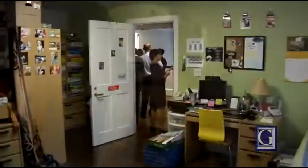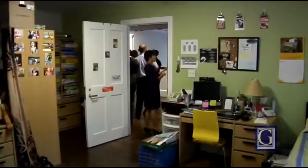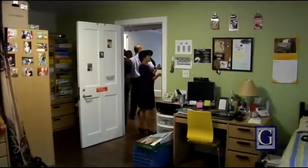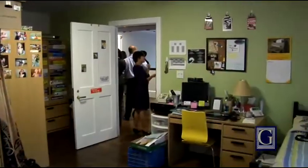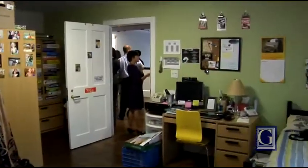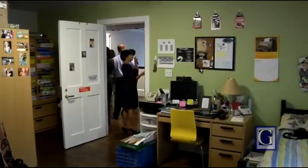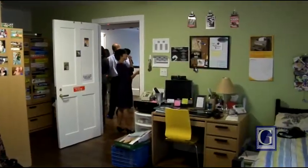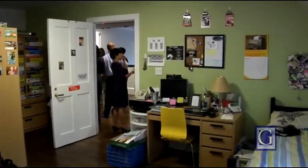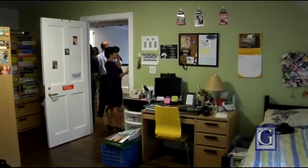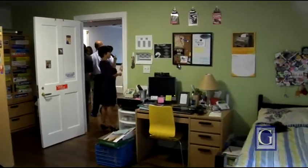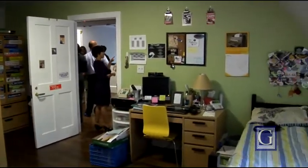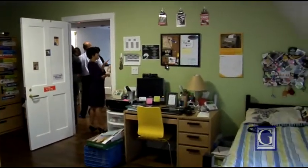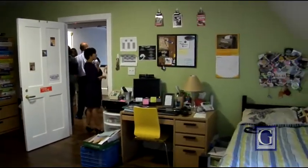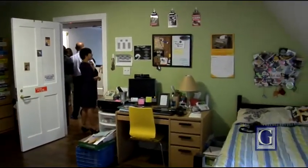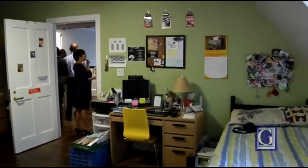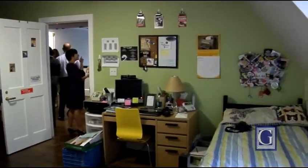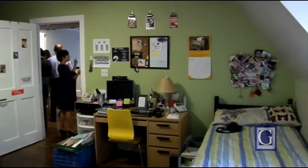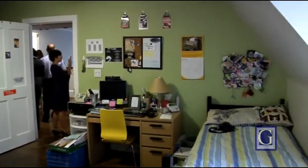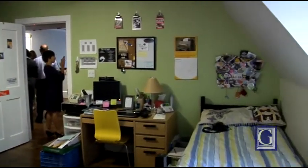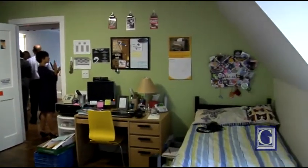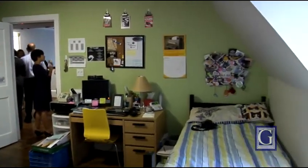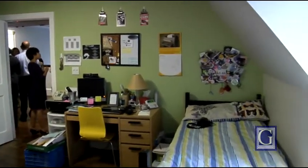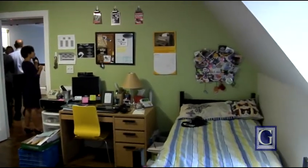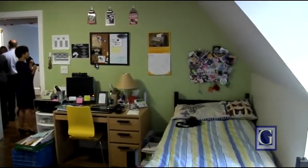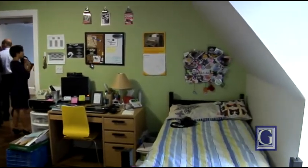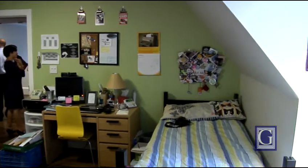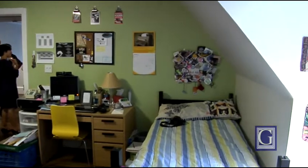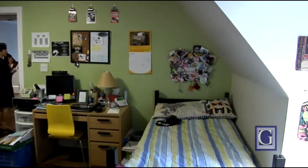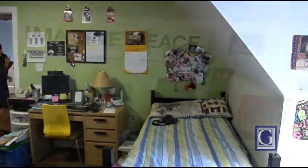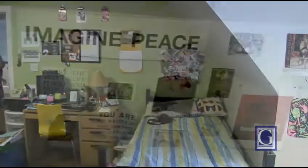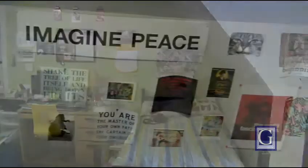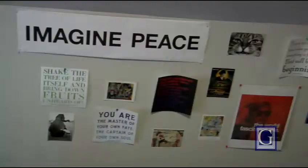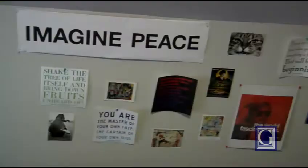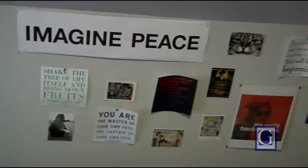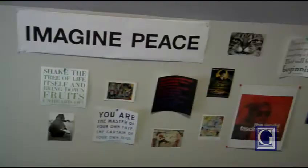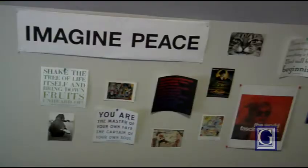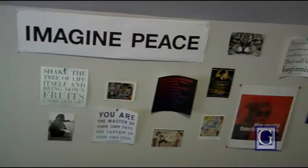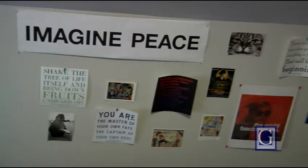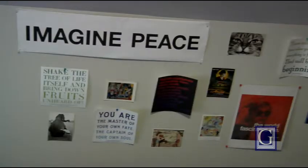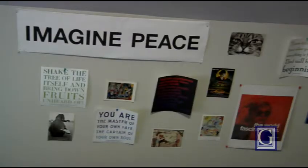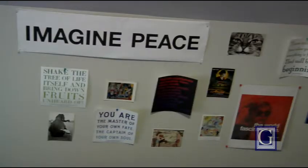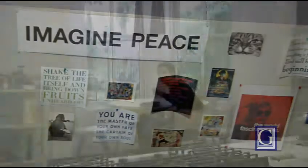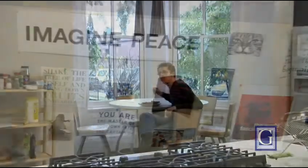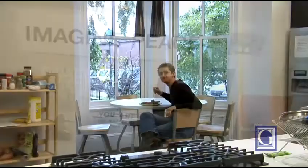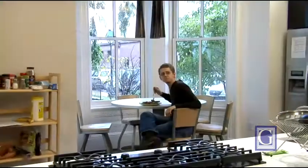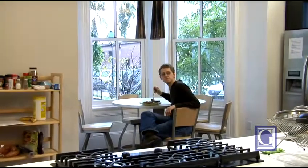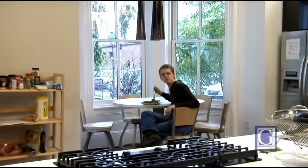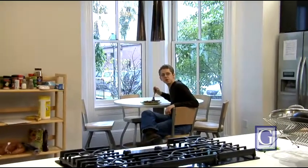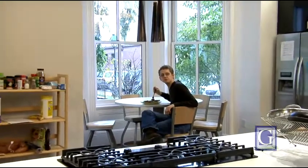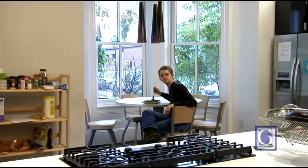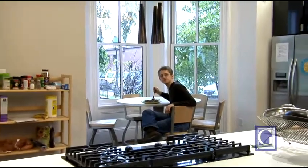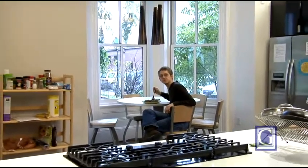It's me and my school work instead of the temptations that come with friends. There aren't any of those temptations. That's been really helpful.